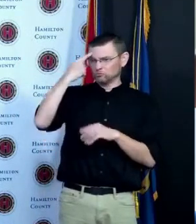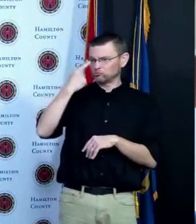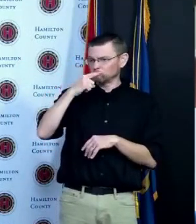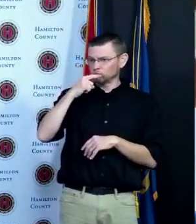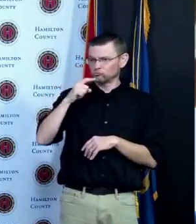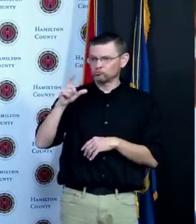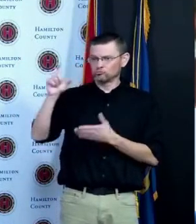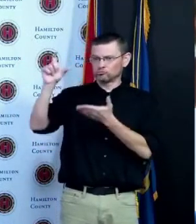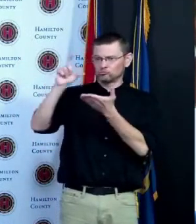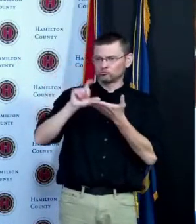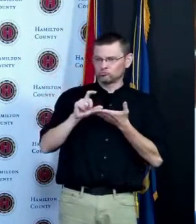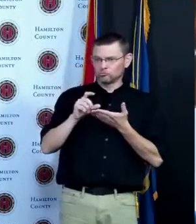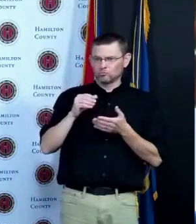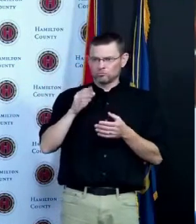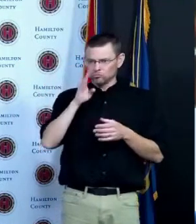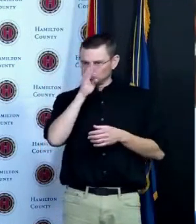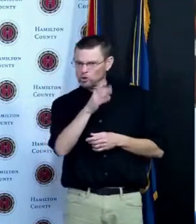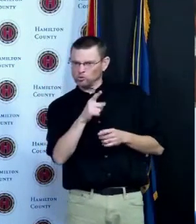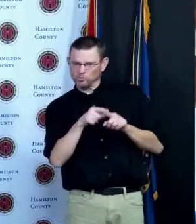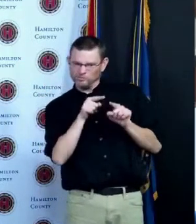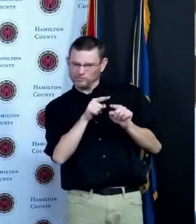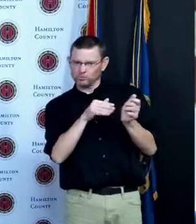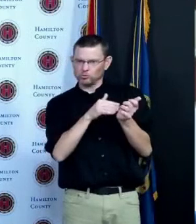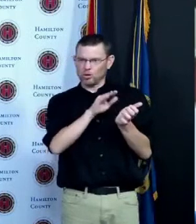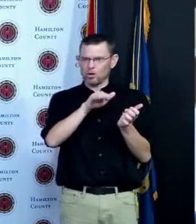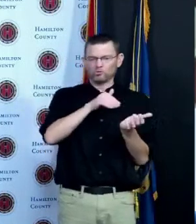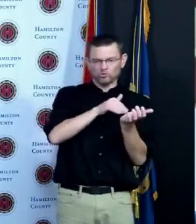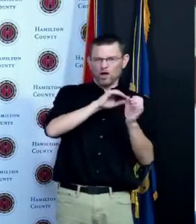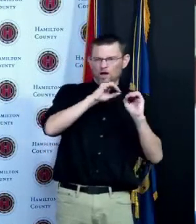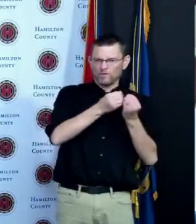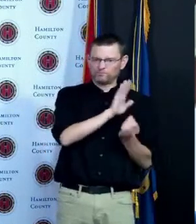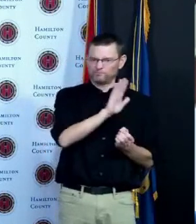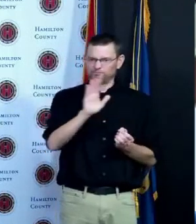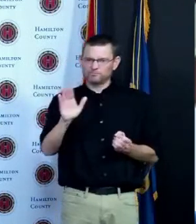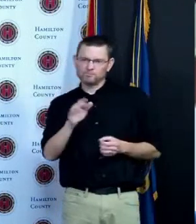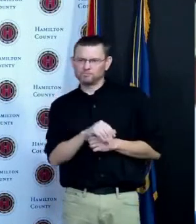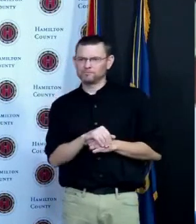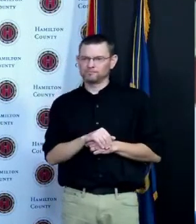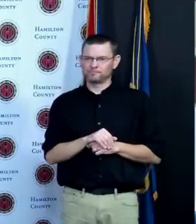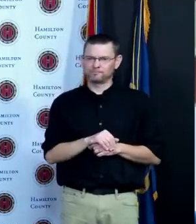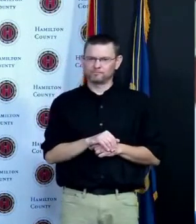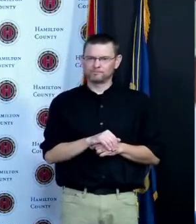and I think you were telling me a couple weeks ago that Hamilton County's date is you're aiming